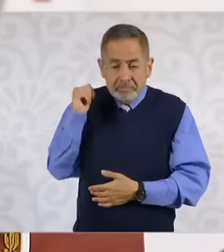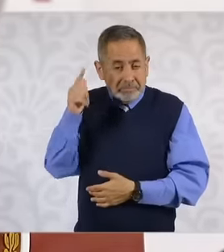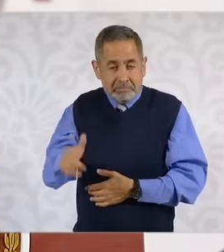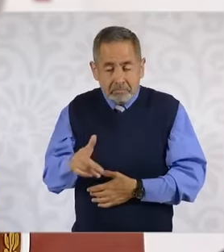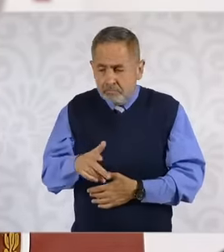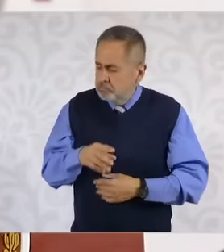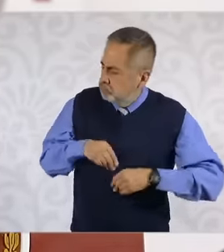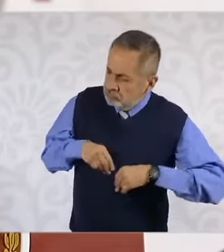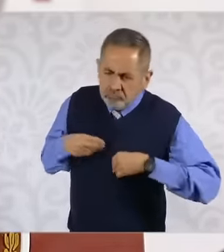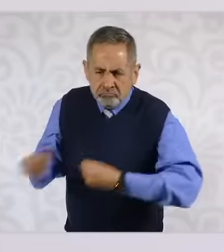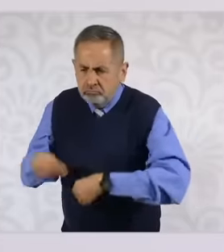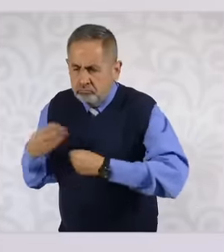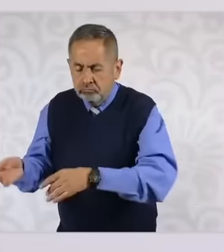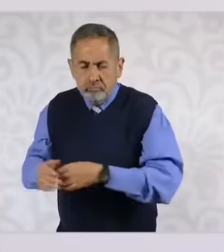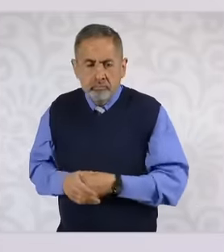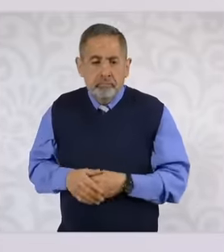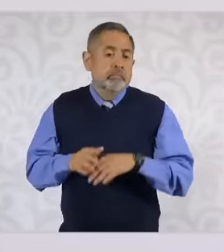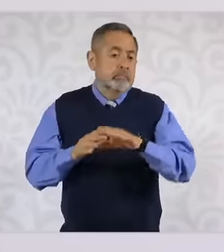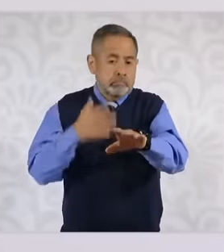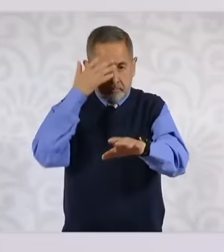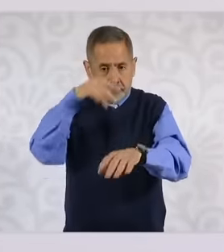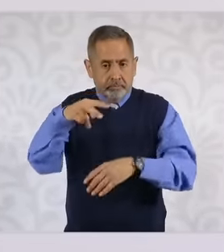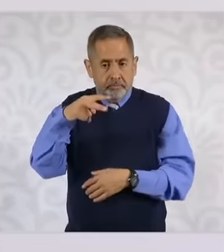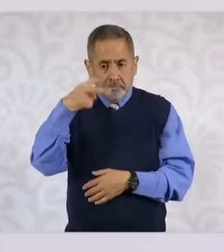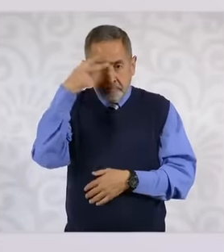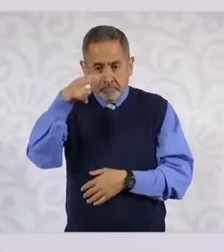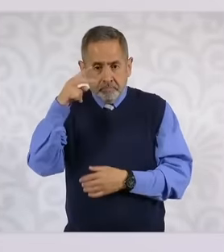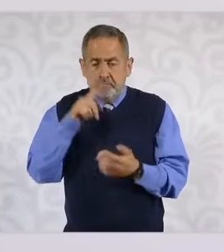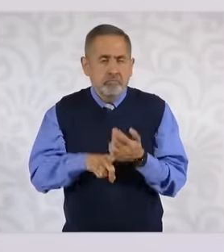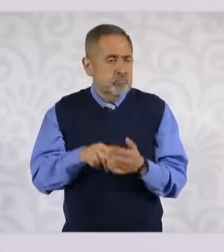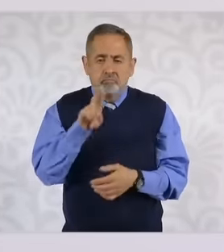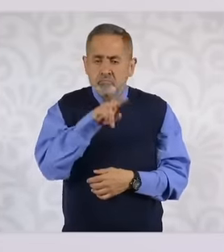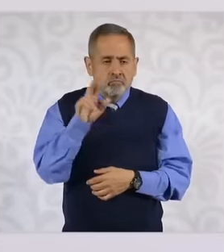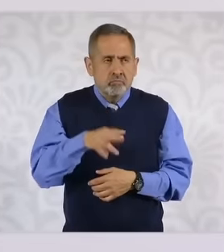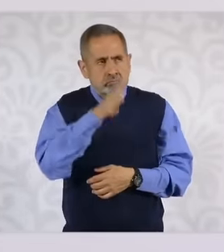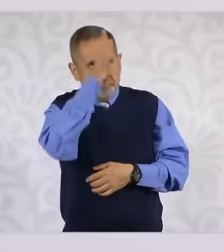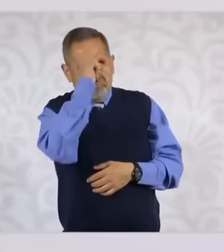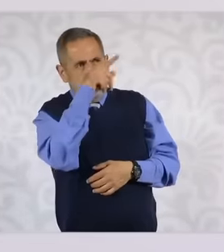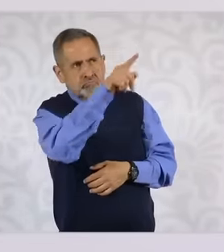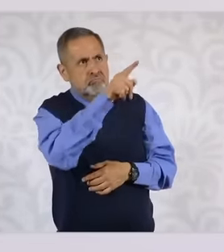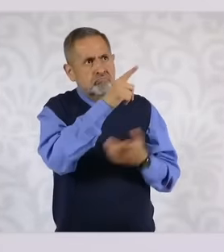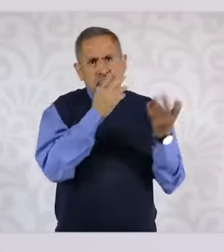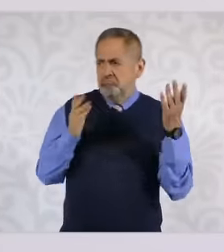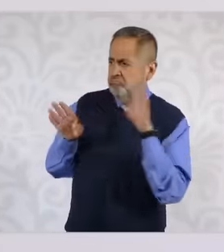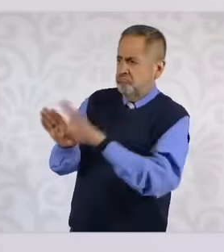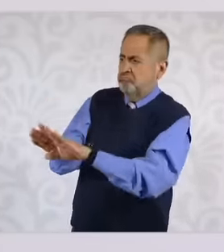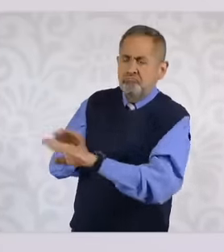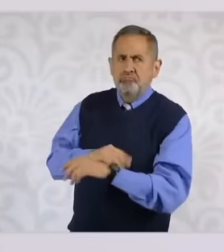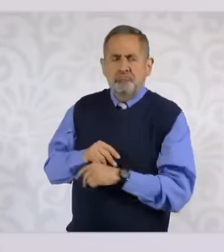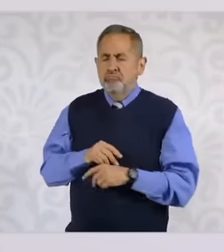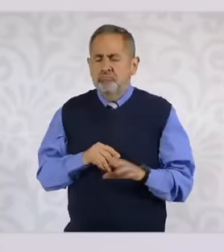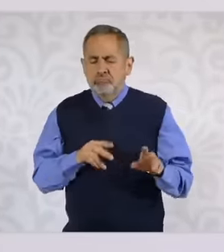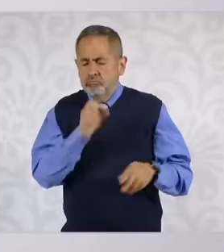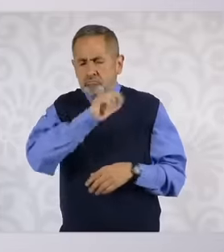of the blockade except for some presidents of the neoliberal period who decided that